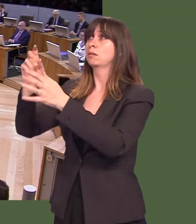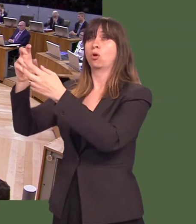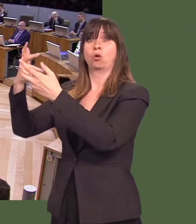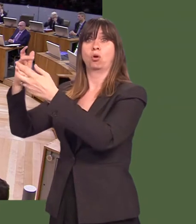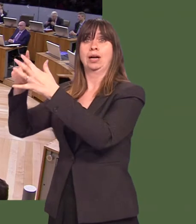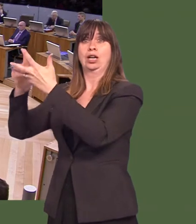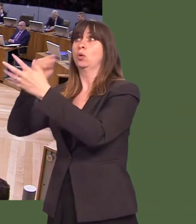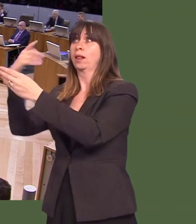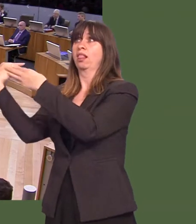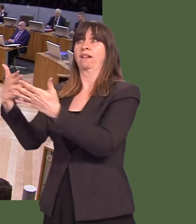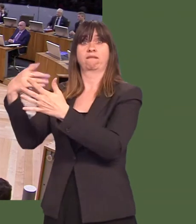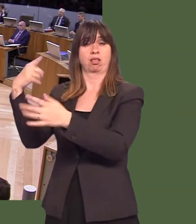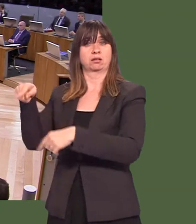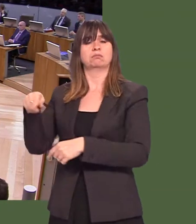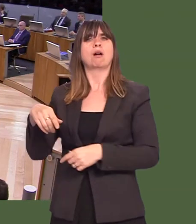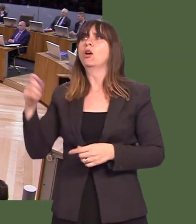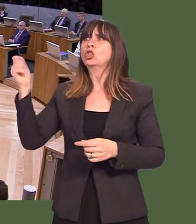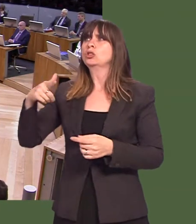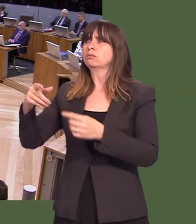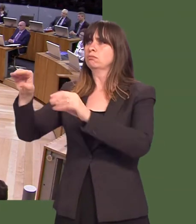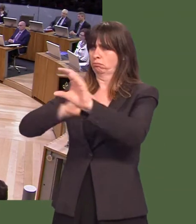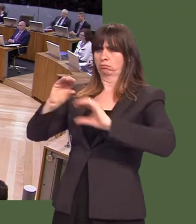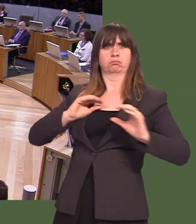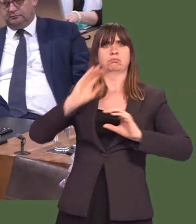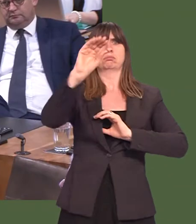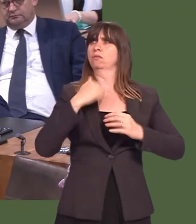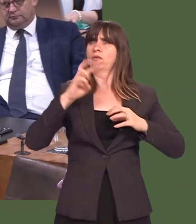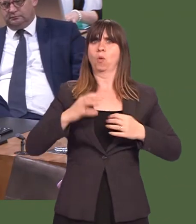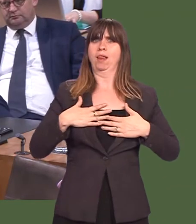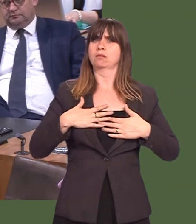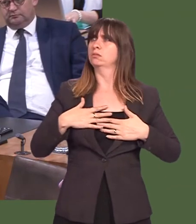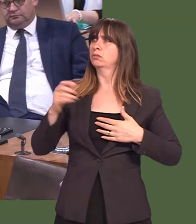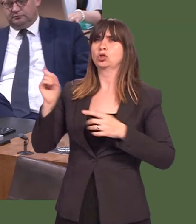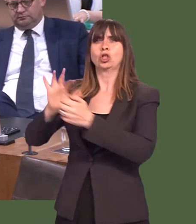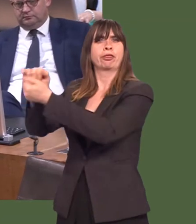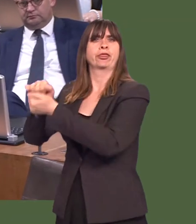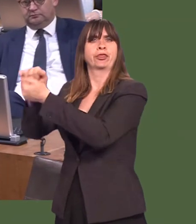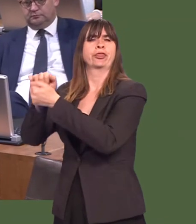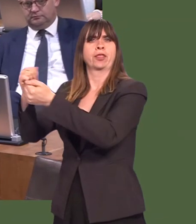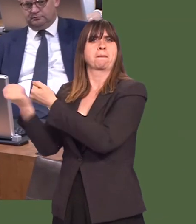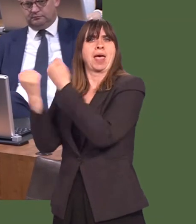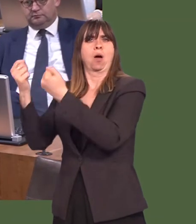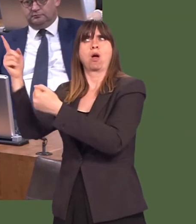Carwyn Jones: Wel, fy marn i yw hwn: dylaiír pwerau hynny ddod i bobl Cymru ac nid eistedd yn San Steffan nac yn Whitehall.